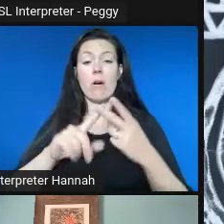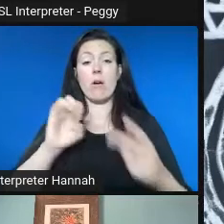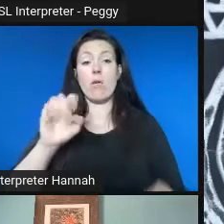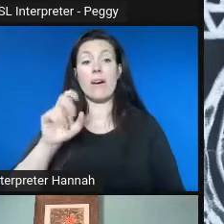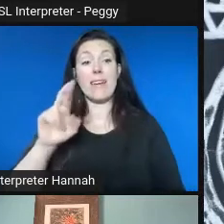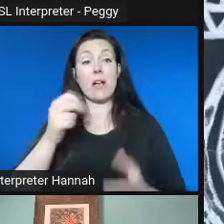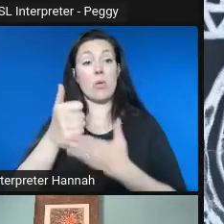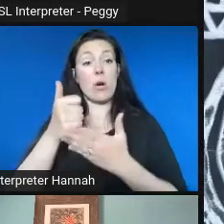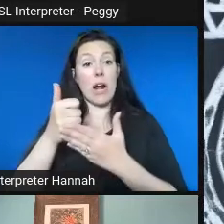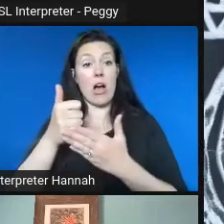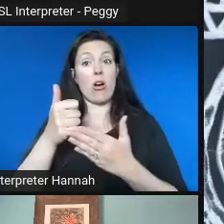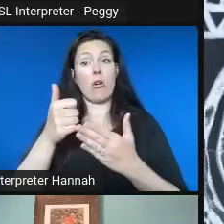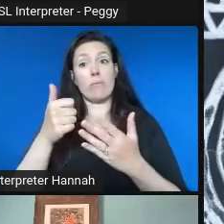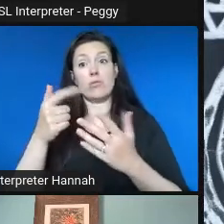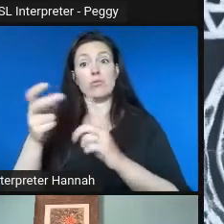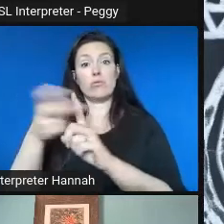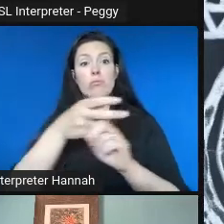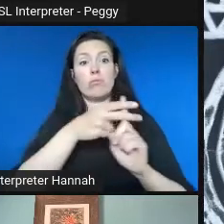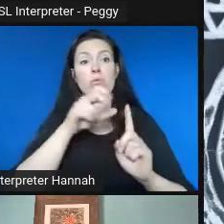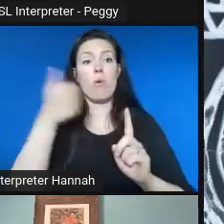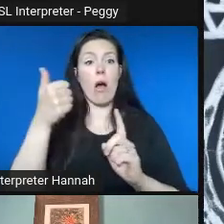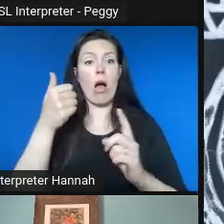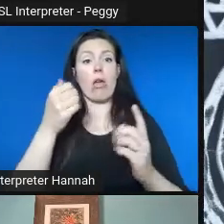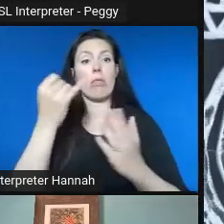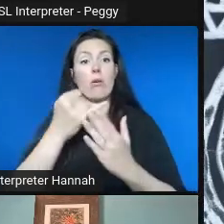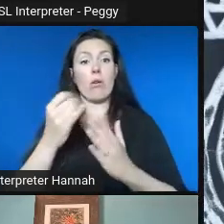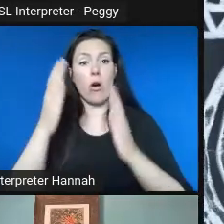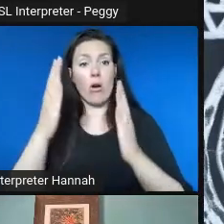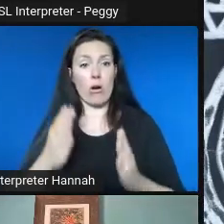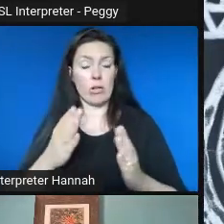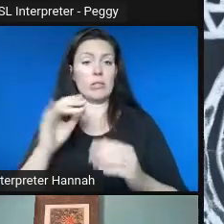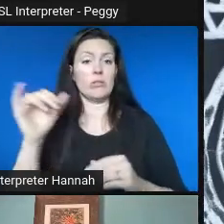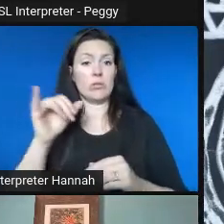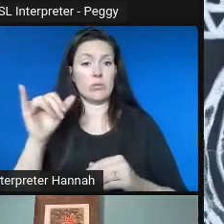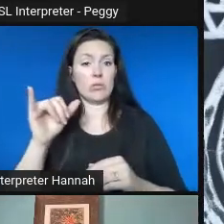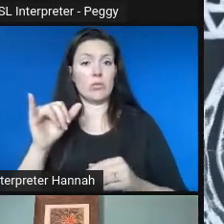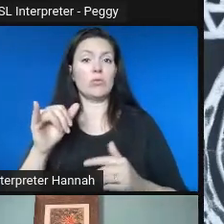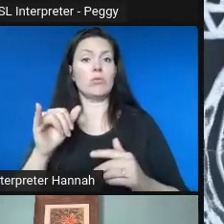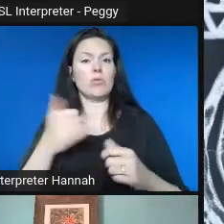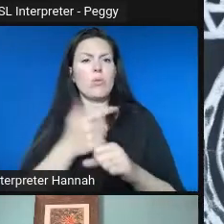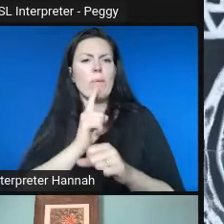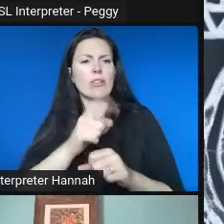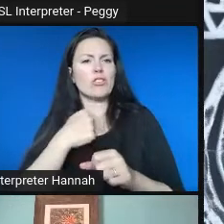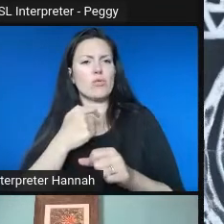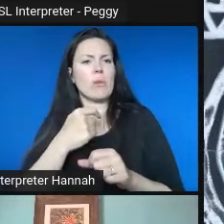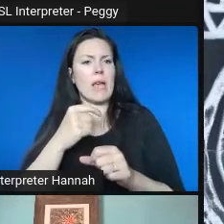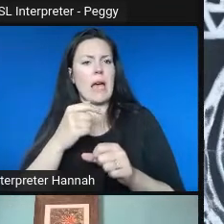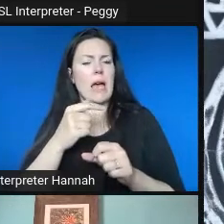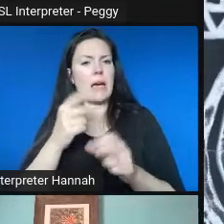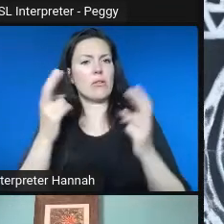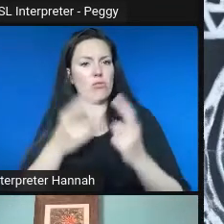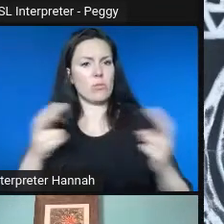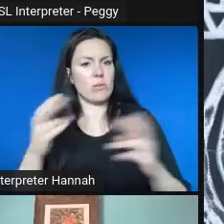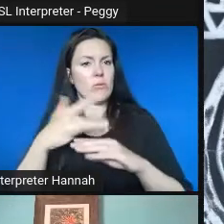other resources as we started to implement this project. We were kind of in the right place at the right time.